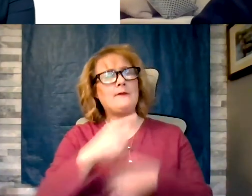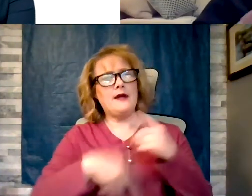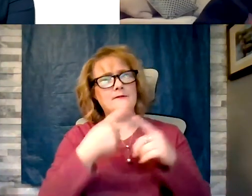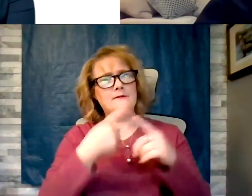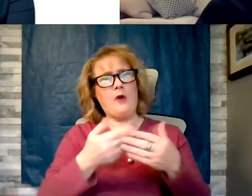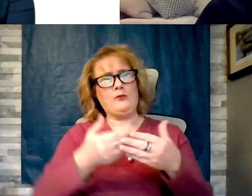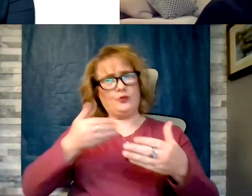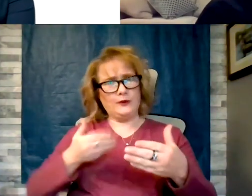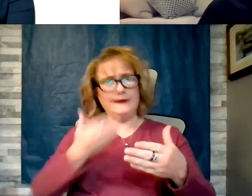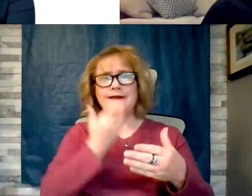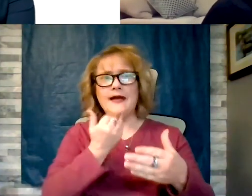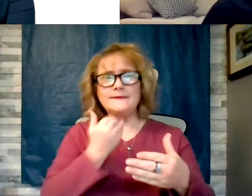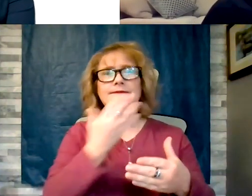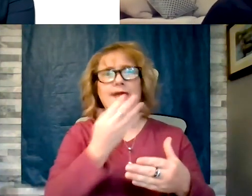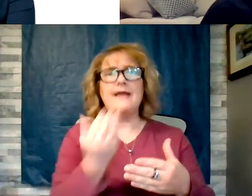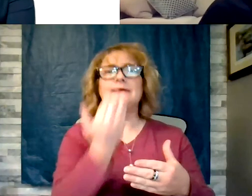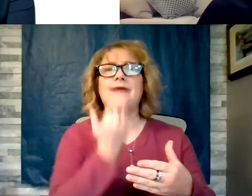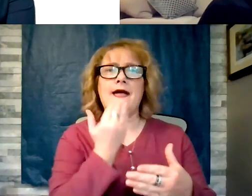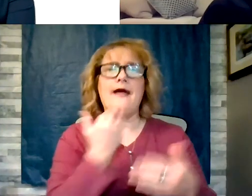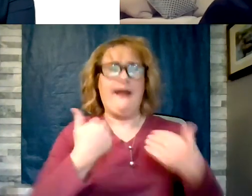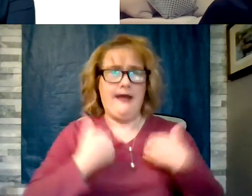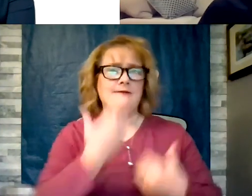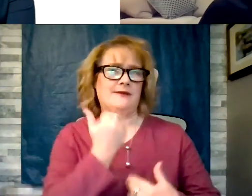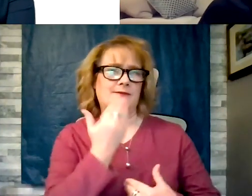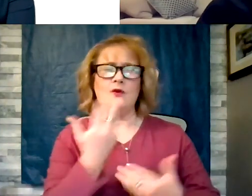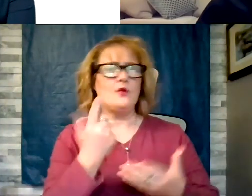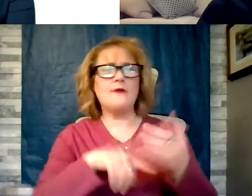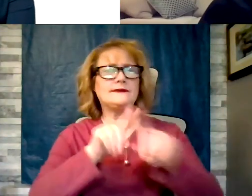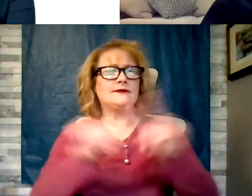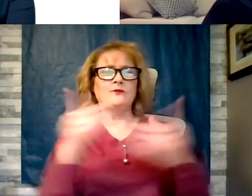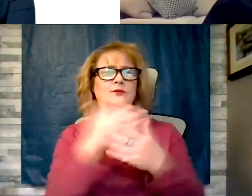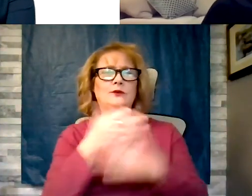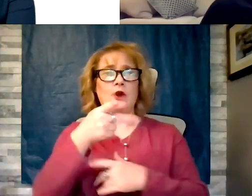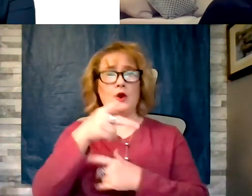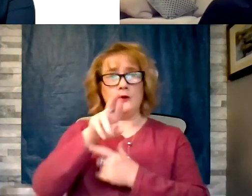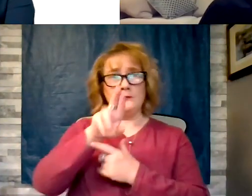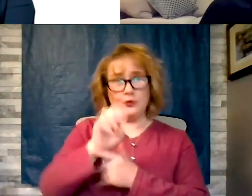the first question. What is the difference between pre-diabetes and diabetes and if you get